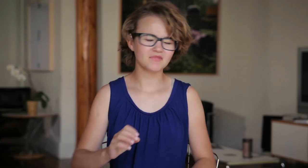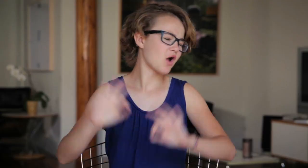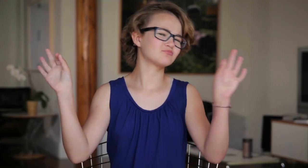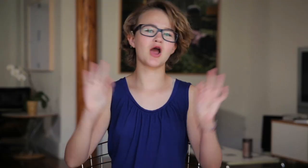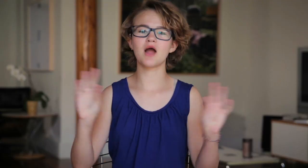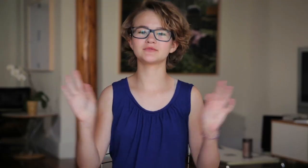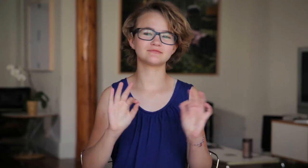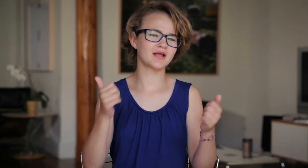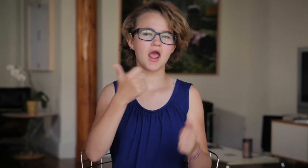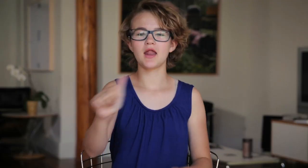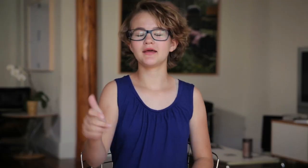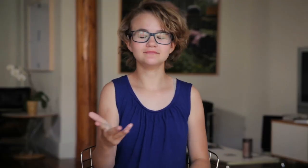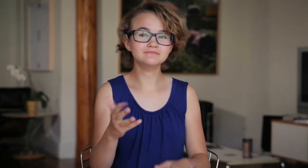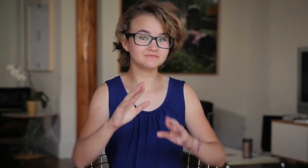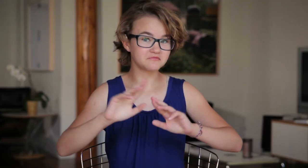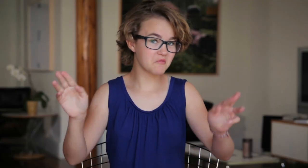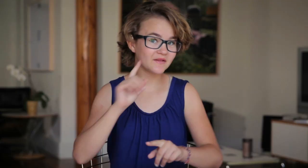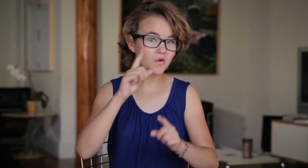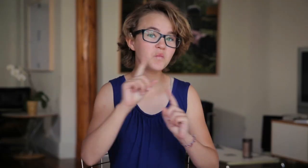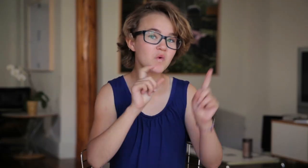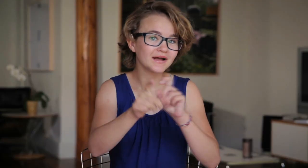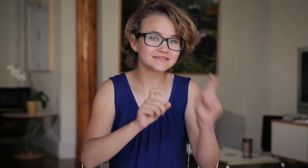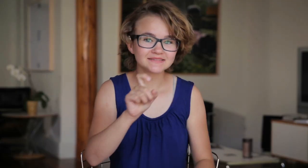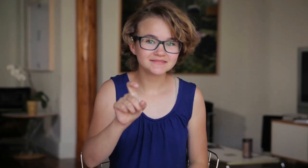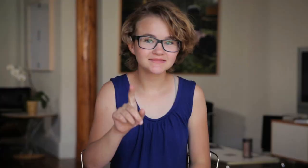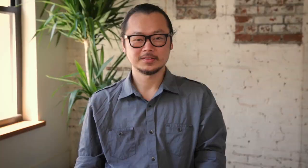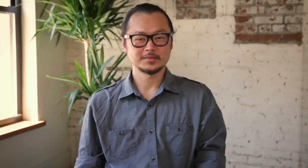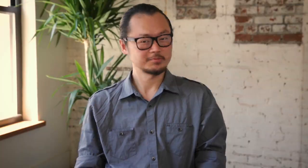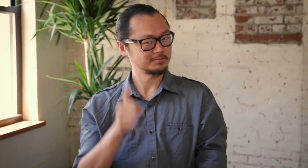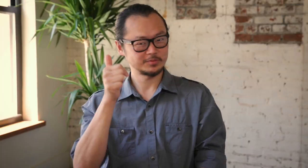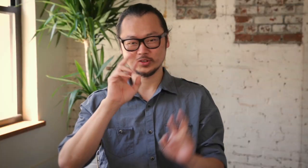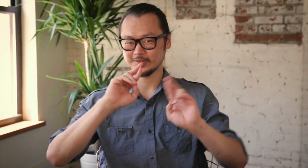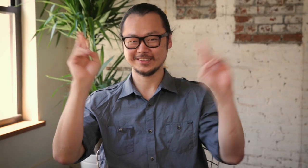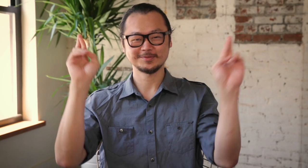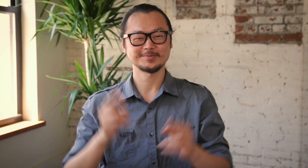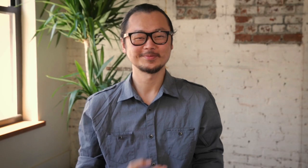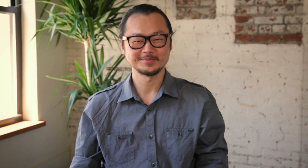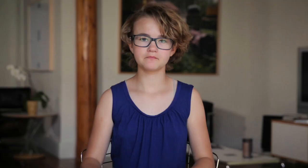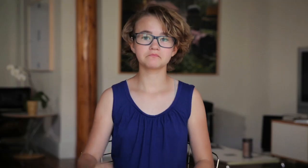No problem. Anytime. Ready for some questions? I'm ready.